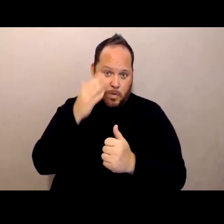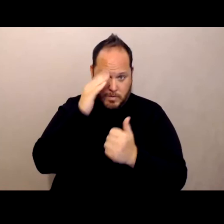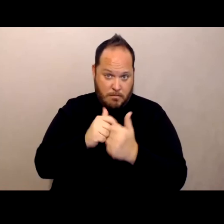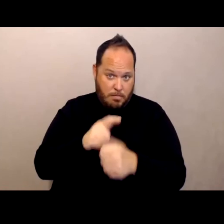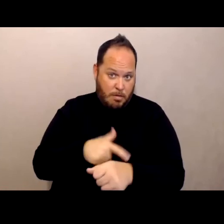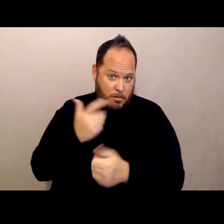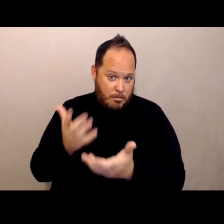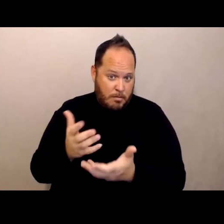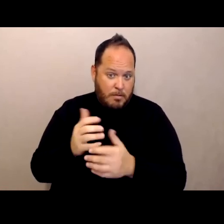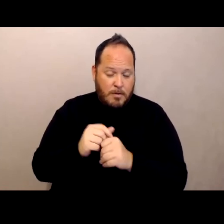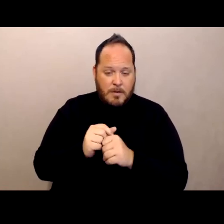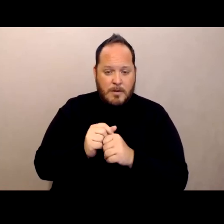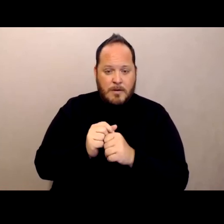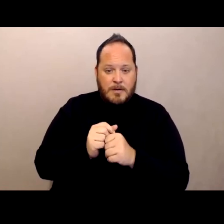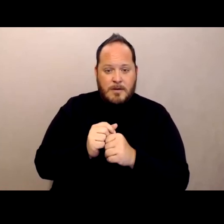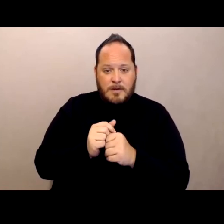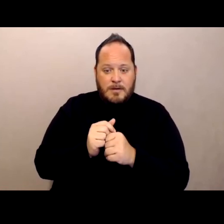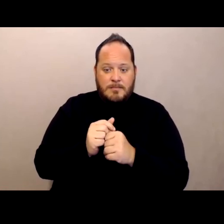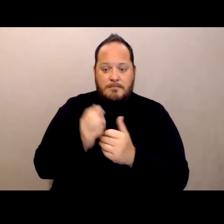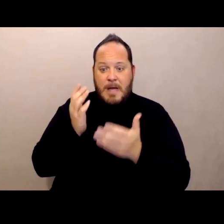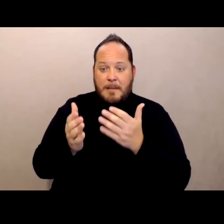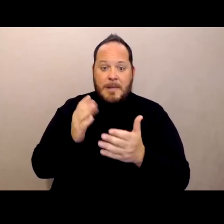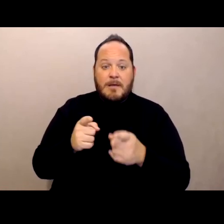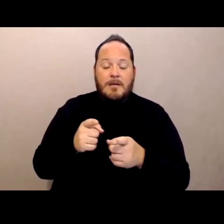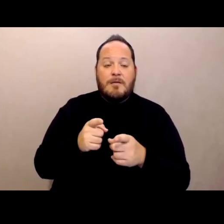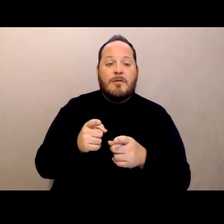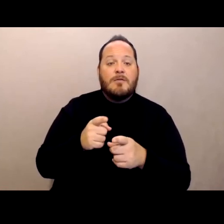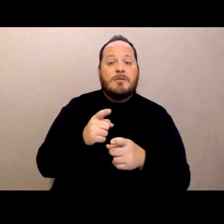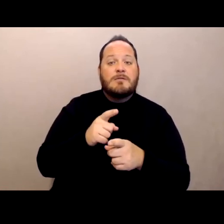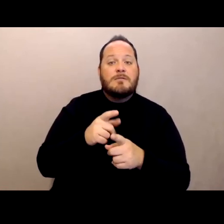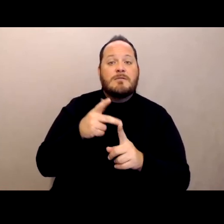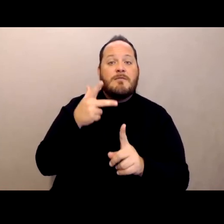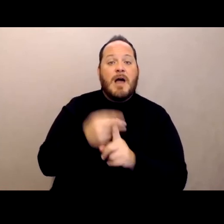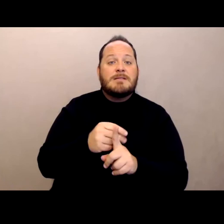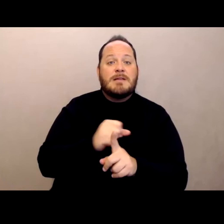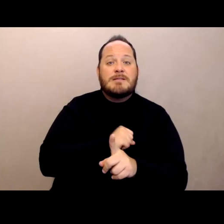will no longer have to vaccinate its staff members but we also heard, you know